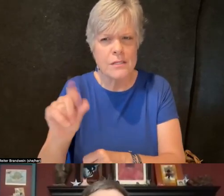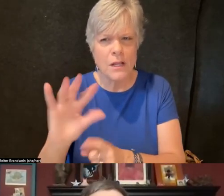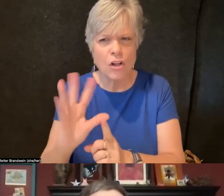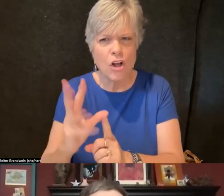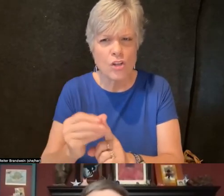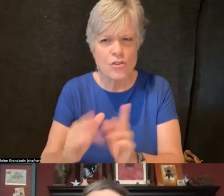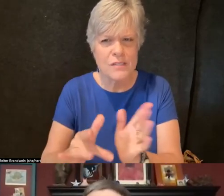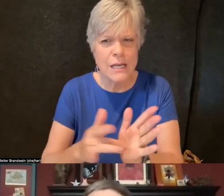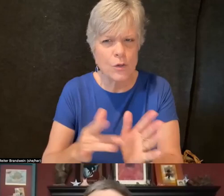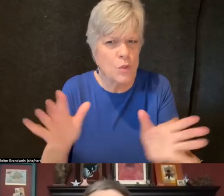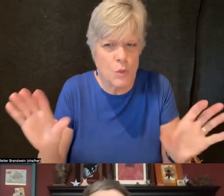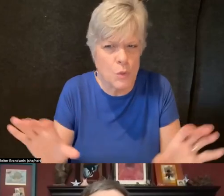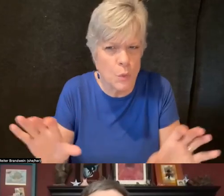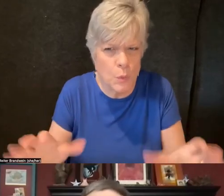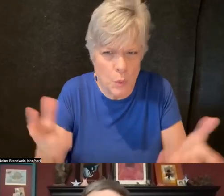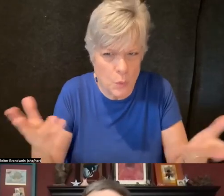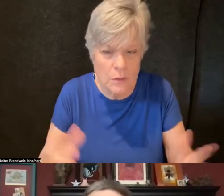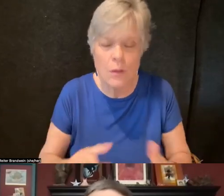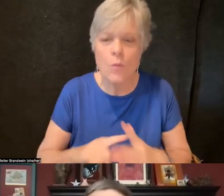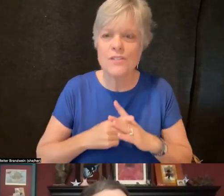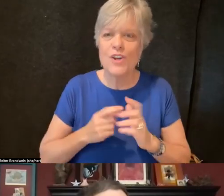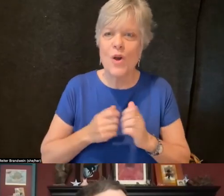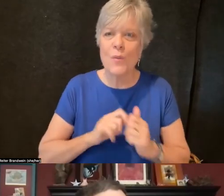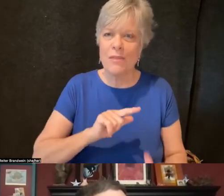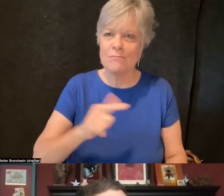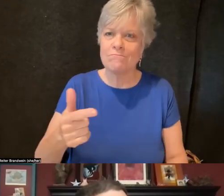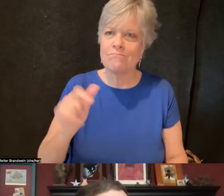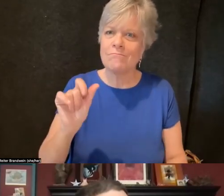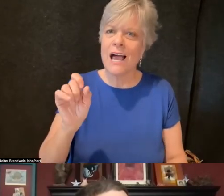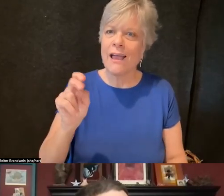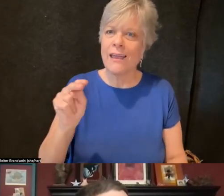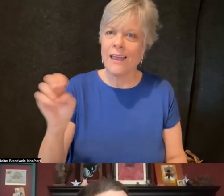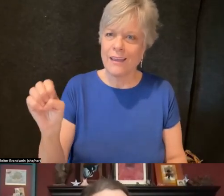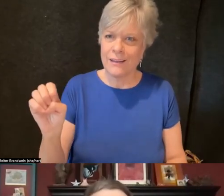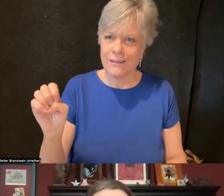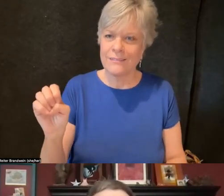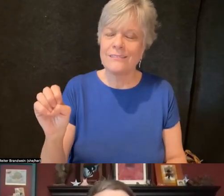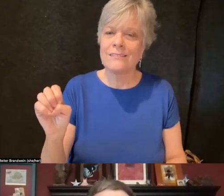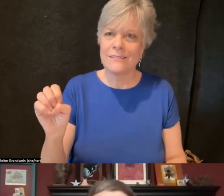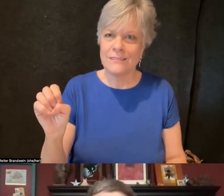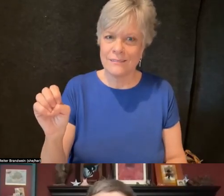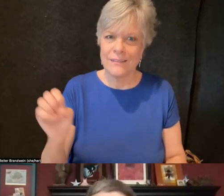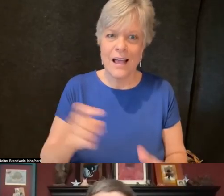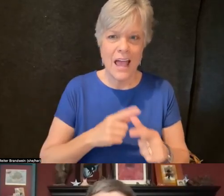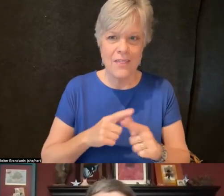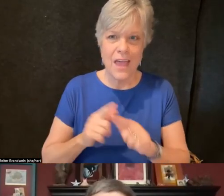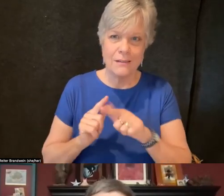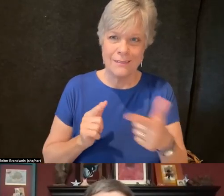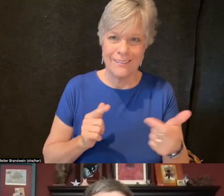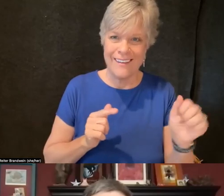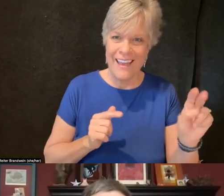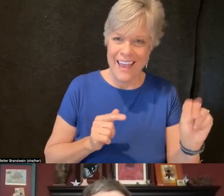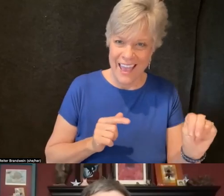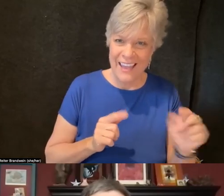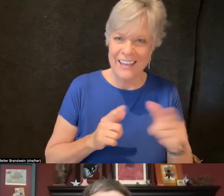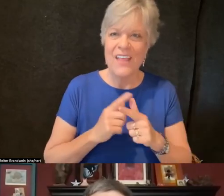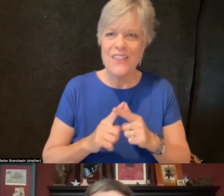So we'll start with Diane for some time, and then we'll have Ann, and then we'll have a little conversation.